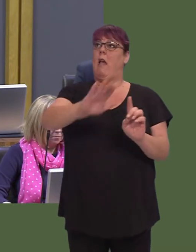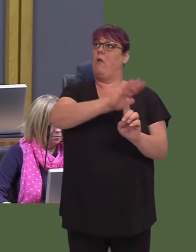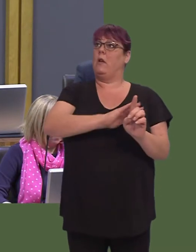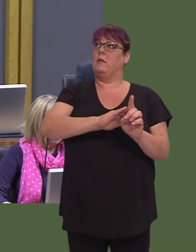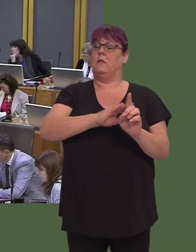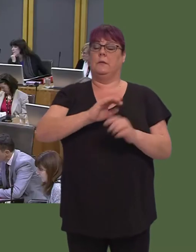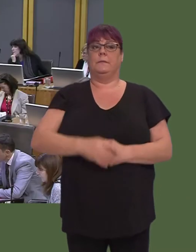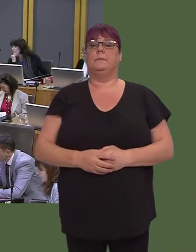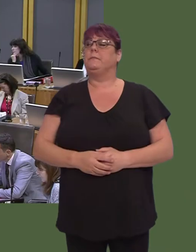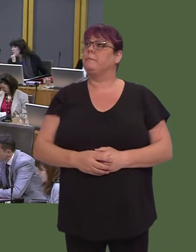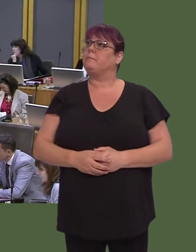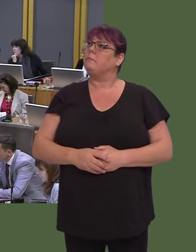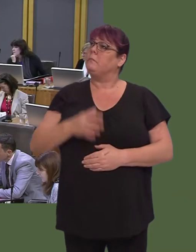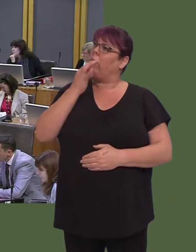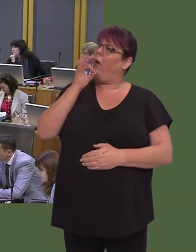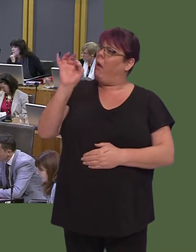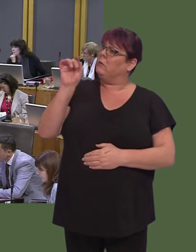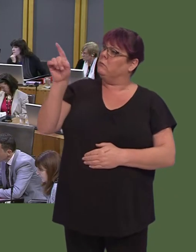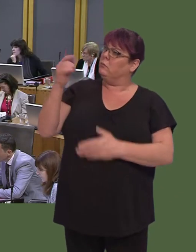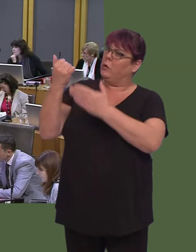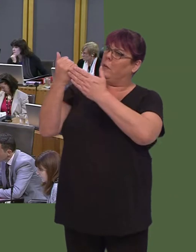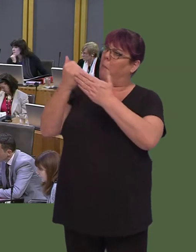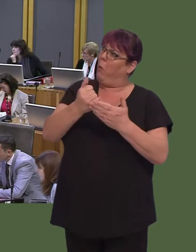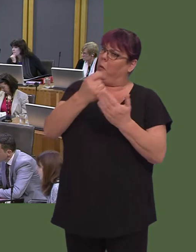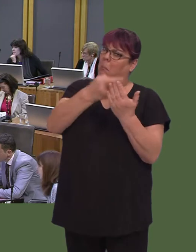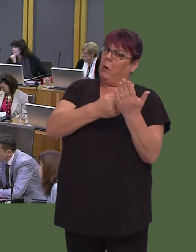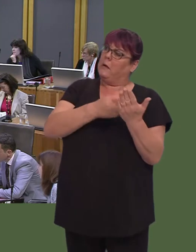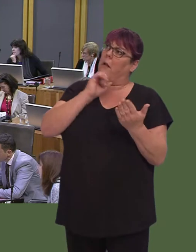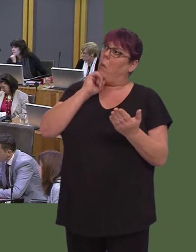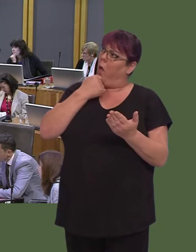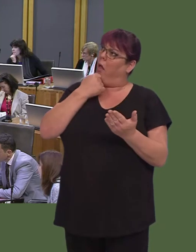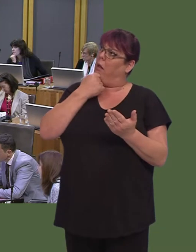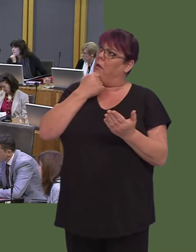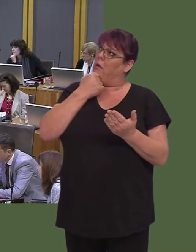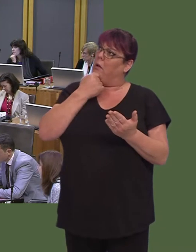First Minister, would you support such a policy to allow communities to reclaim their streets?